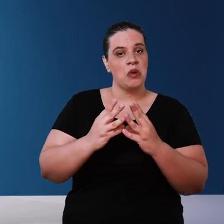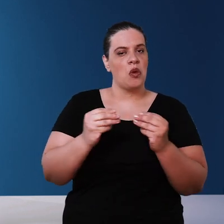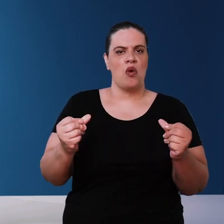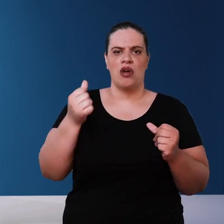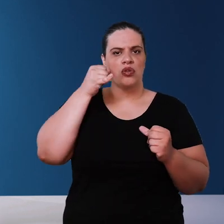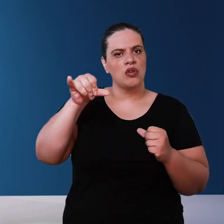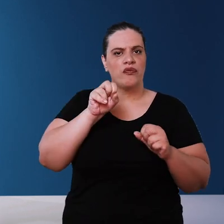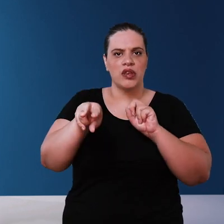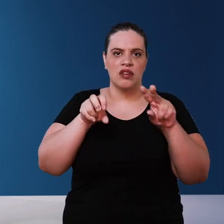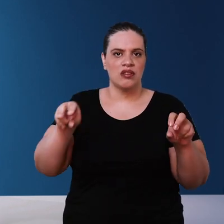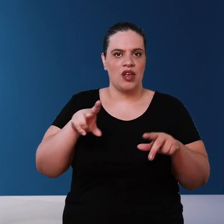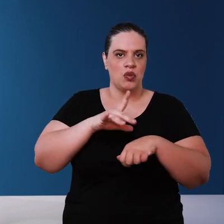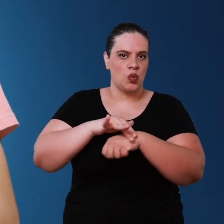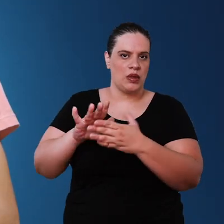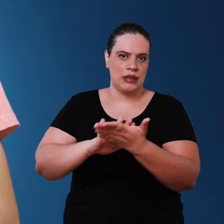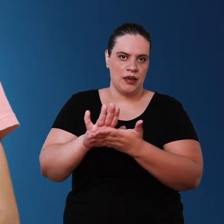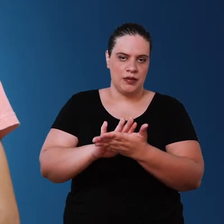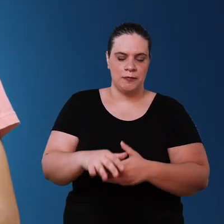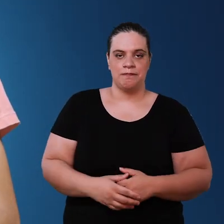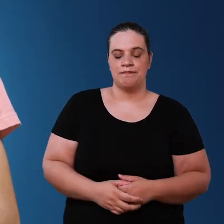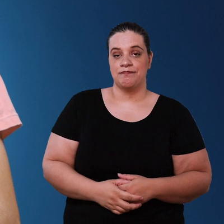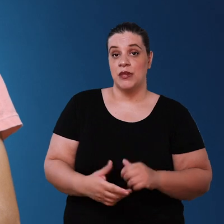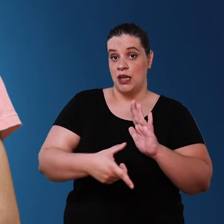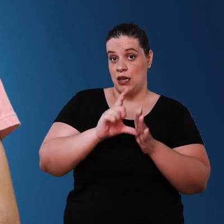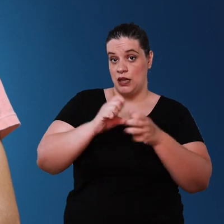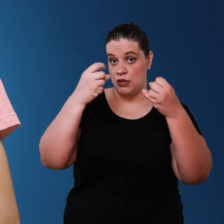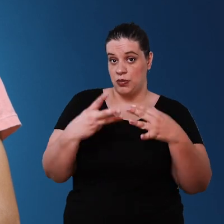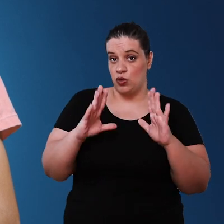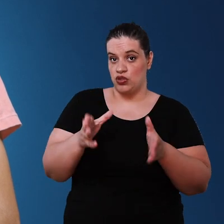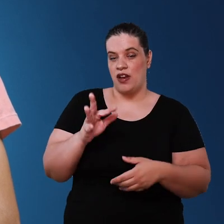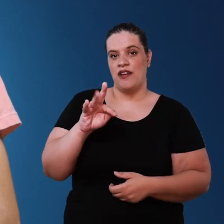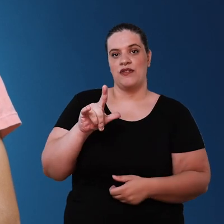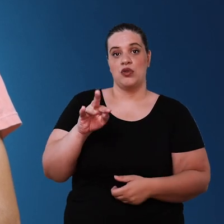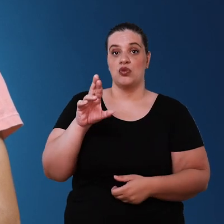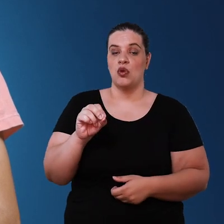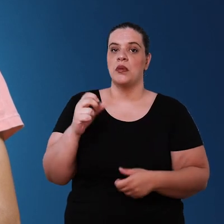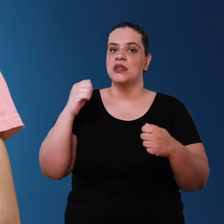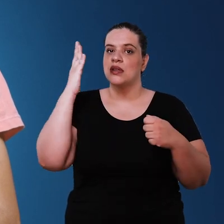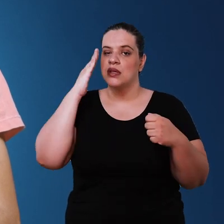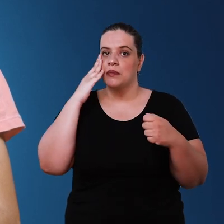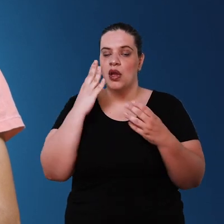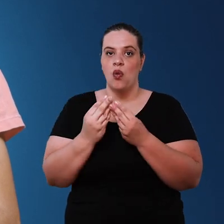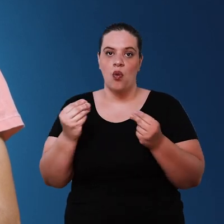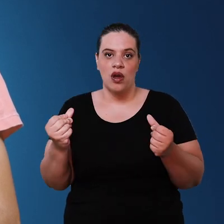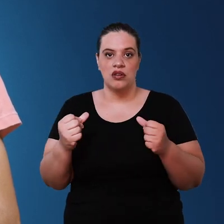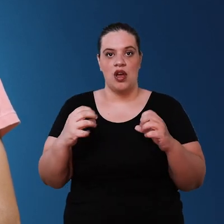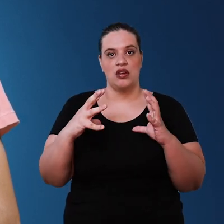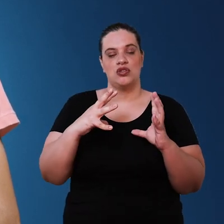no po ssibility of disease transmission as we talked about before about the